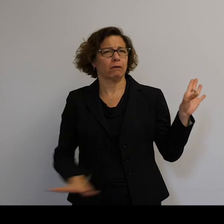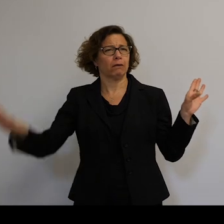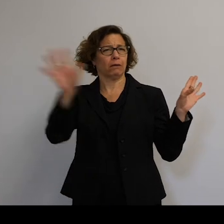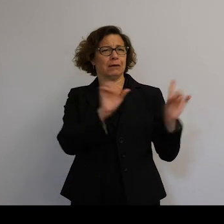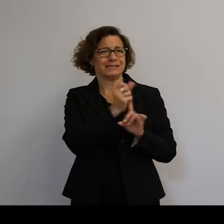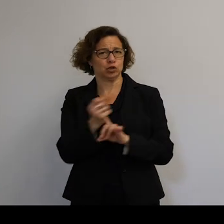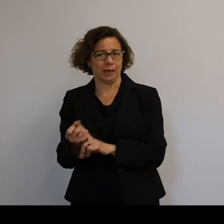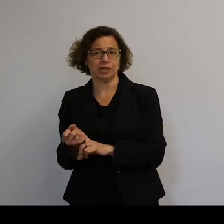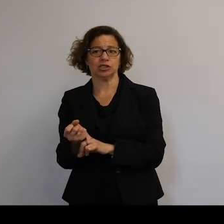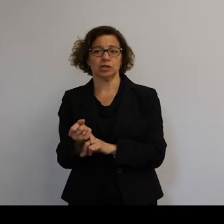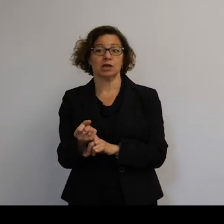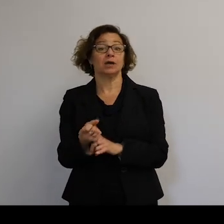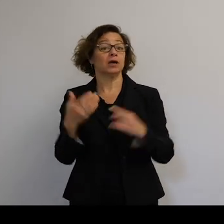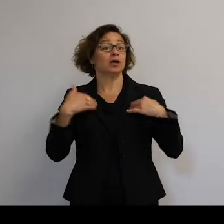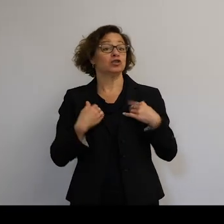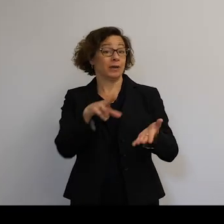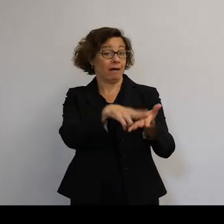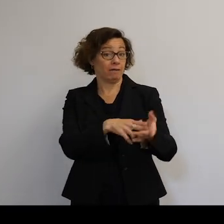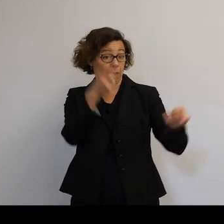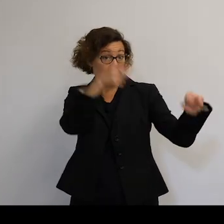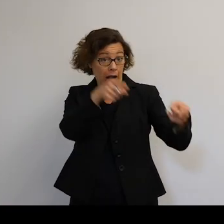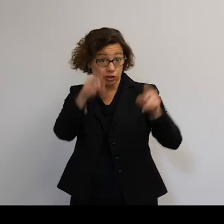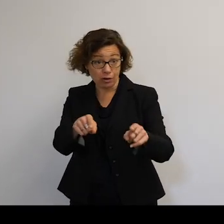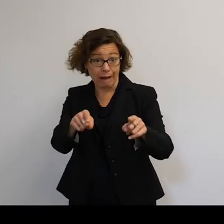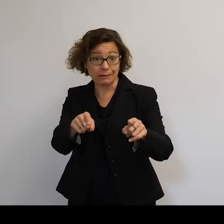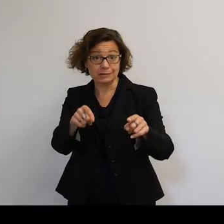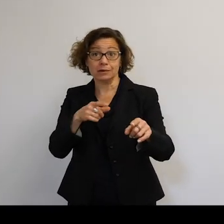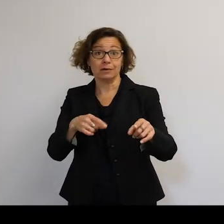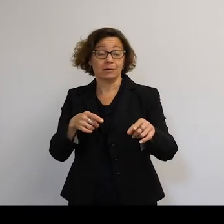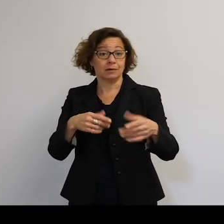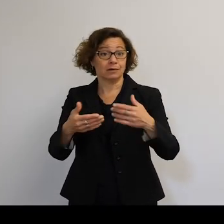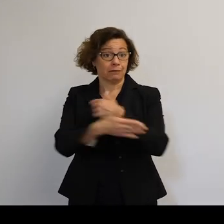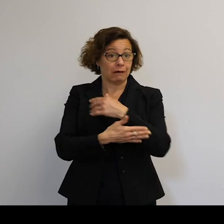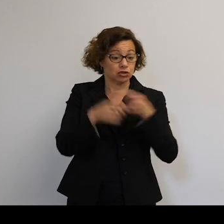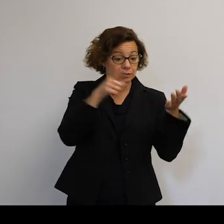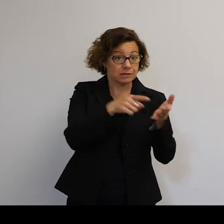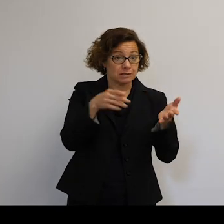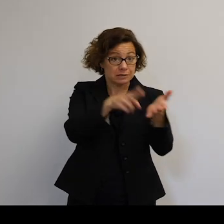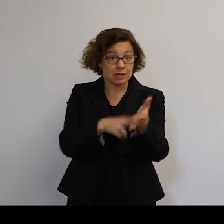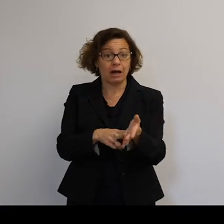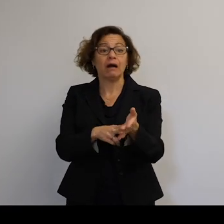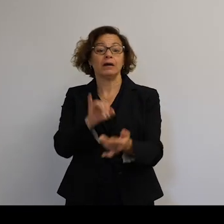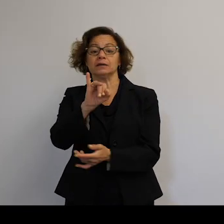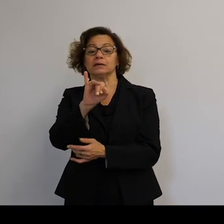Are there treaties that regulate what can be put up? Yeah, there's-- Are China and India in violation of those treaties?